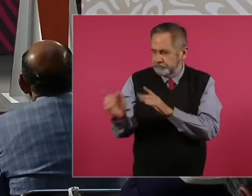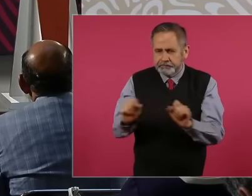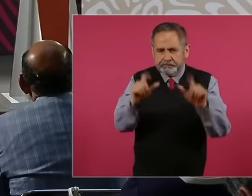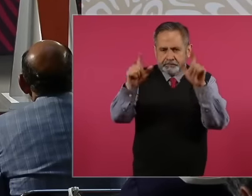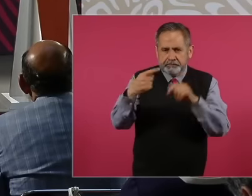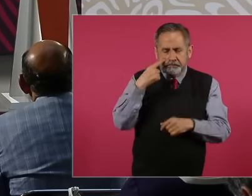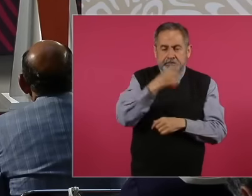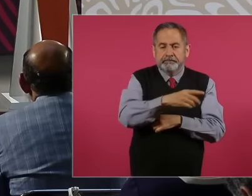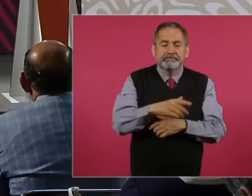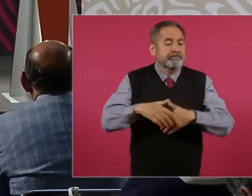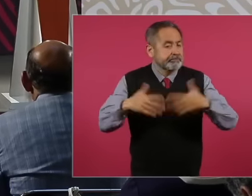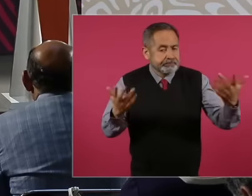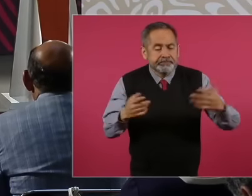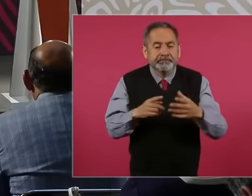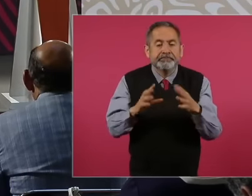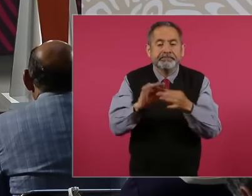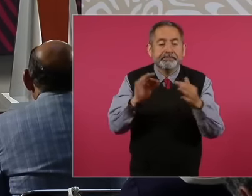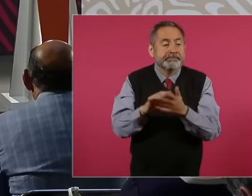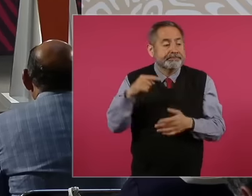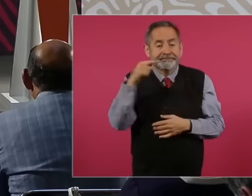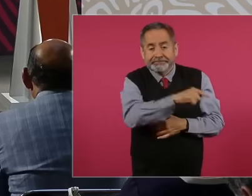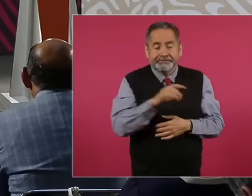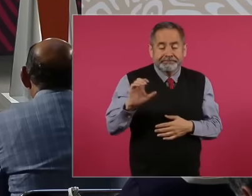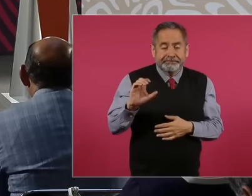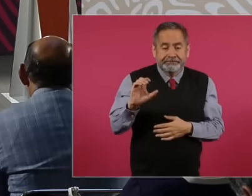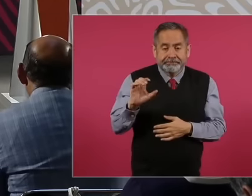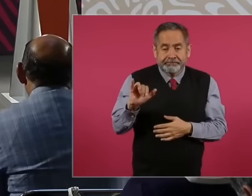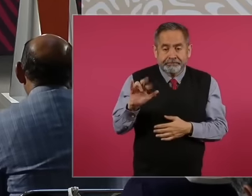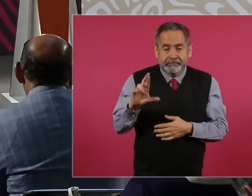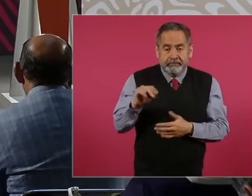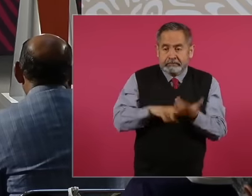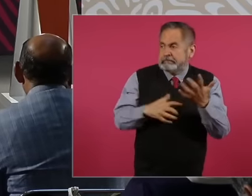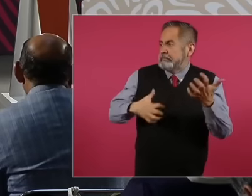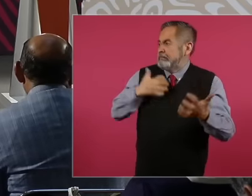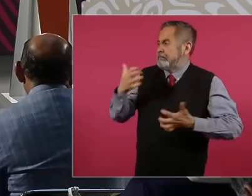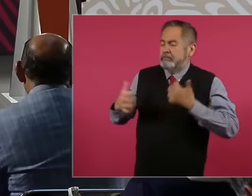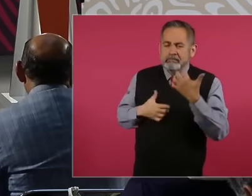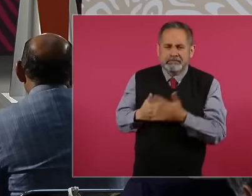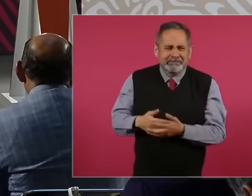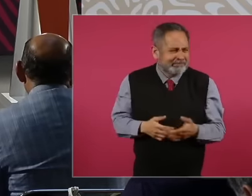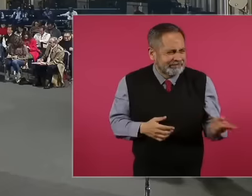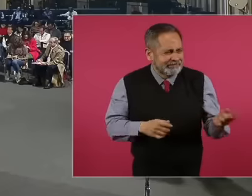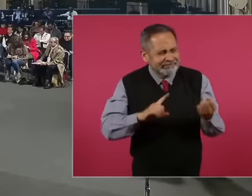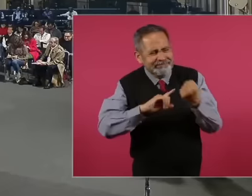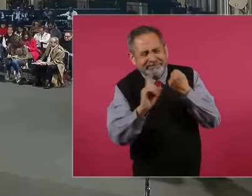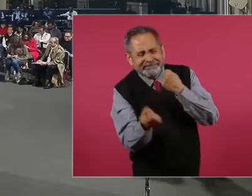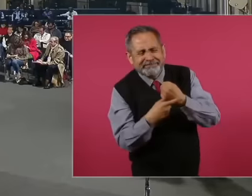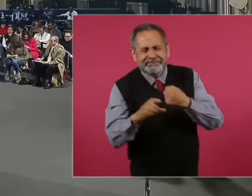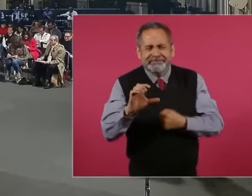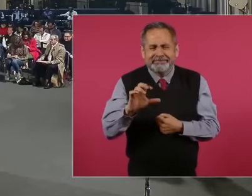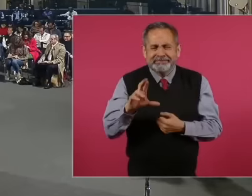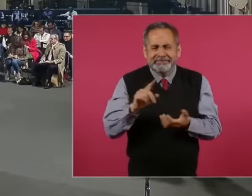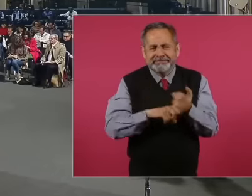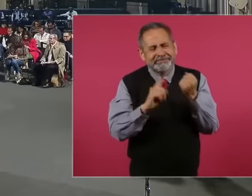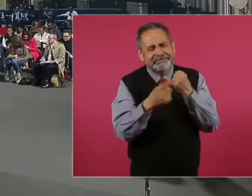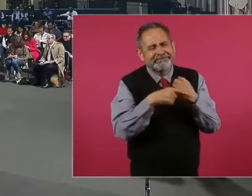is, then Ciro comes out and gets angry if it's not Ciro if no no I didn't put it in for